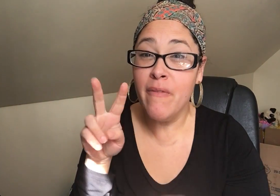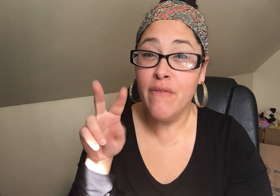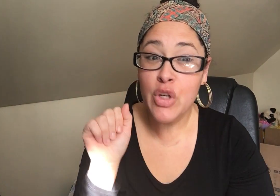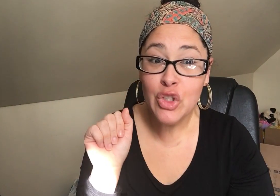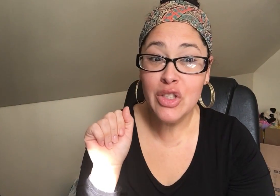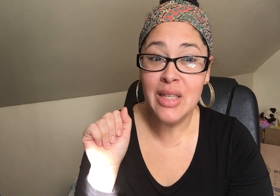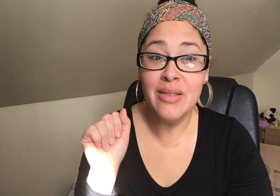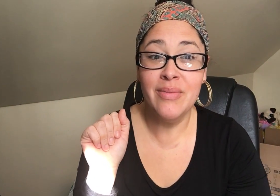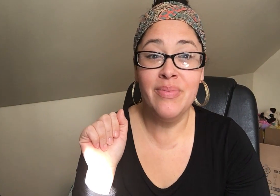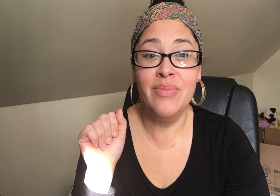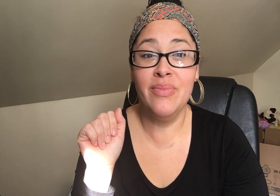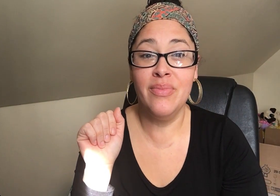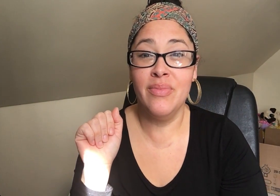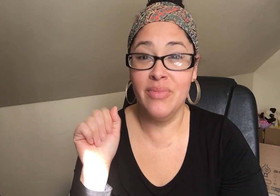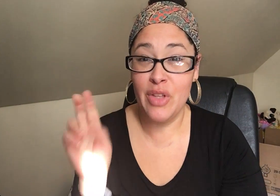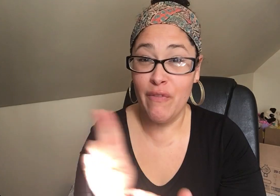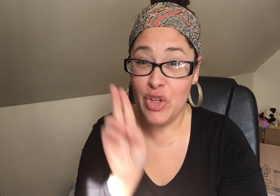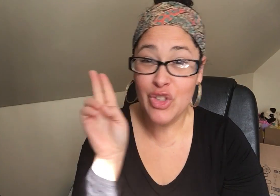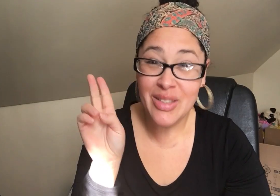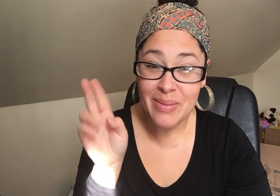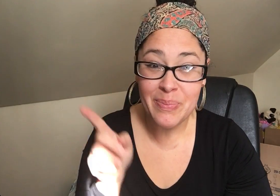and a Master of Laws from University of Virginia School of Law in 1988.